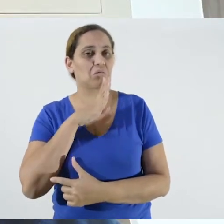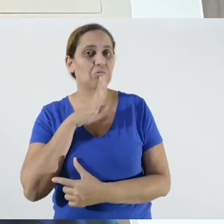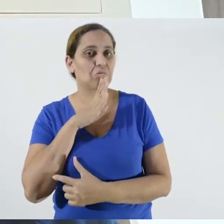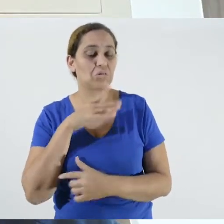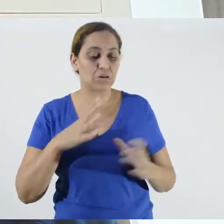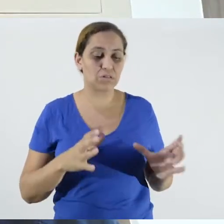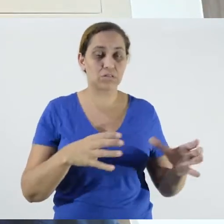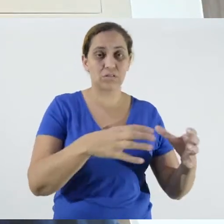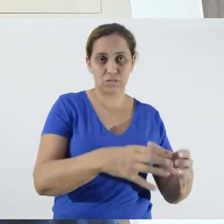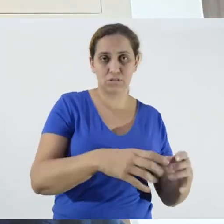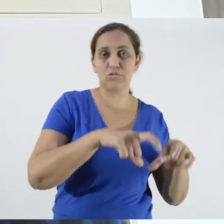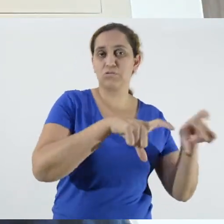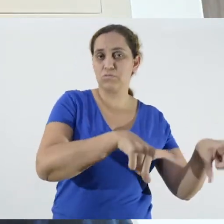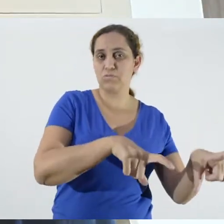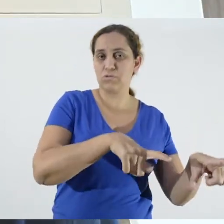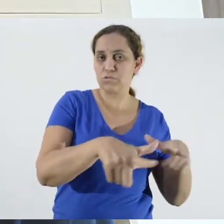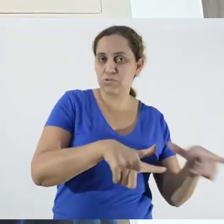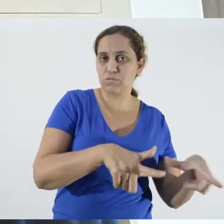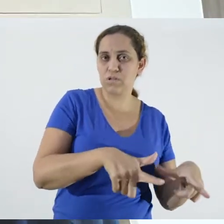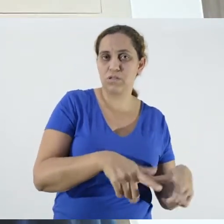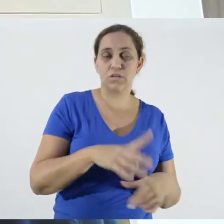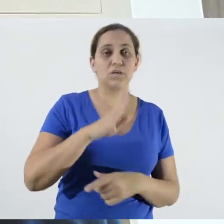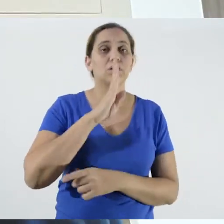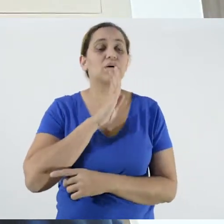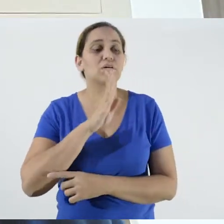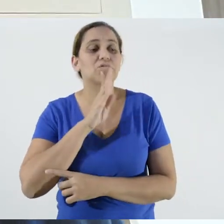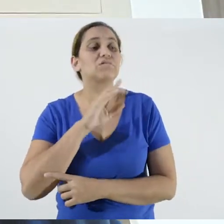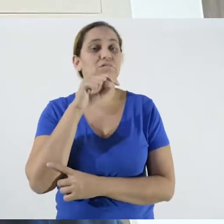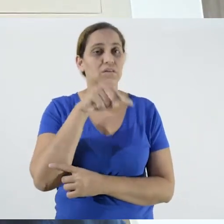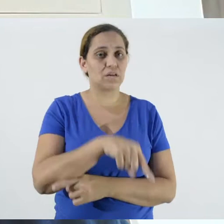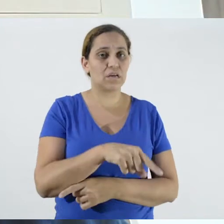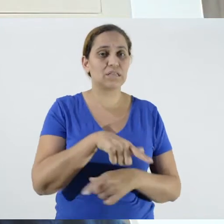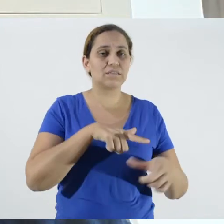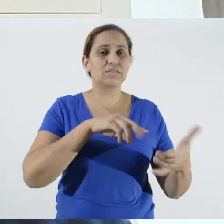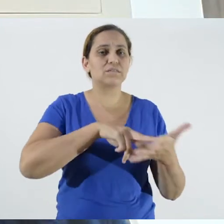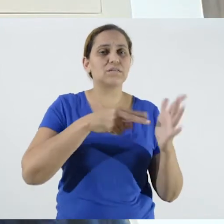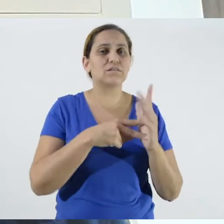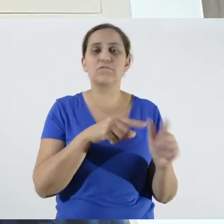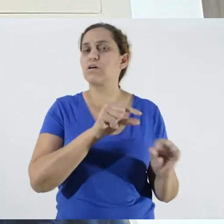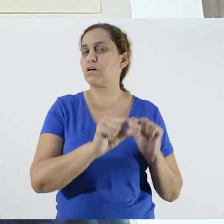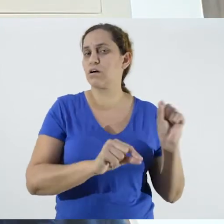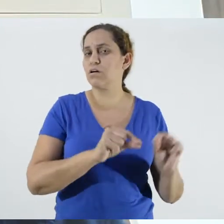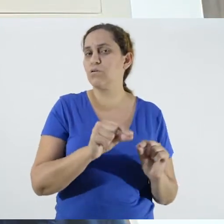That means knowing what